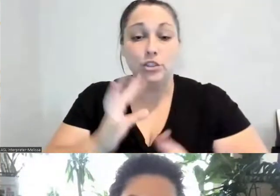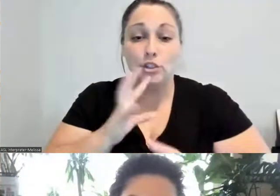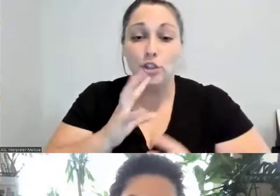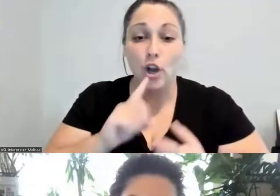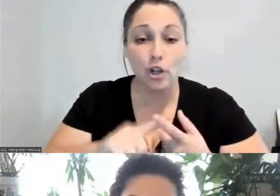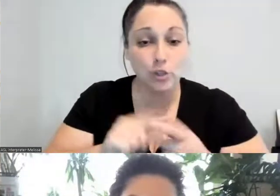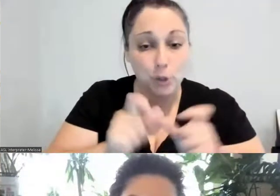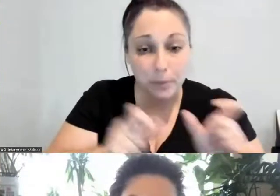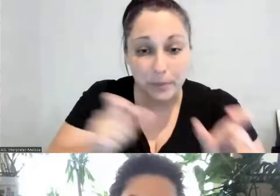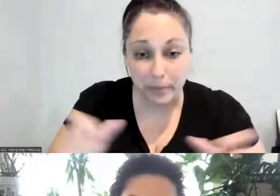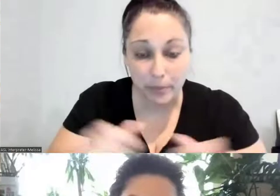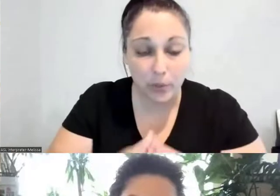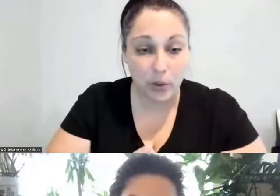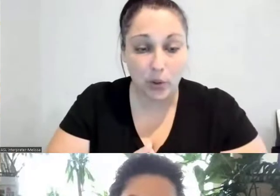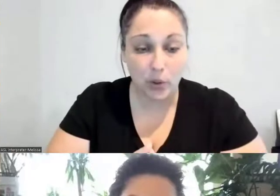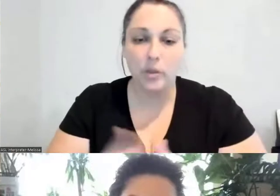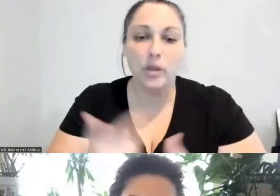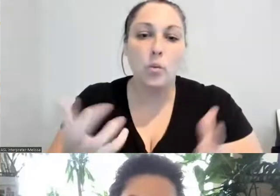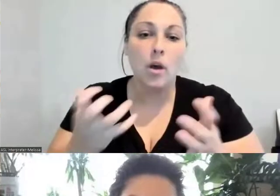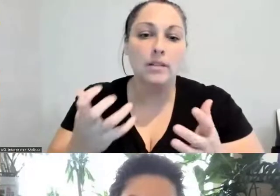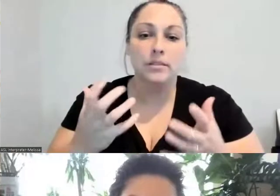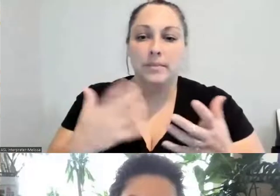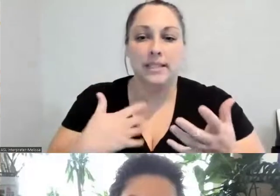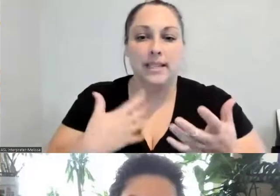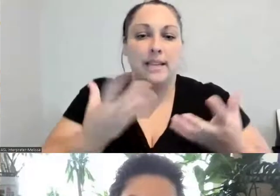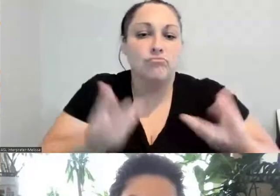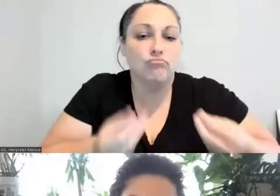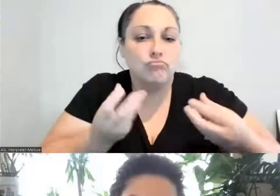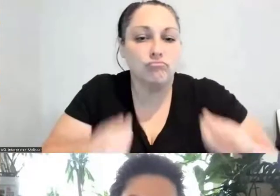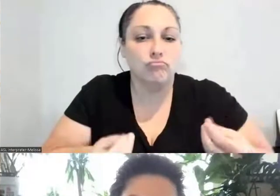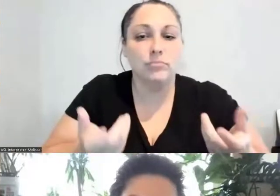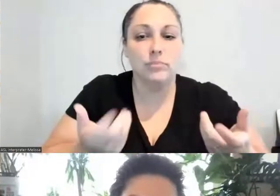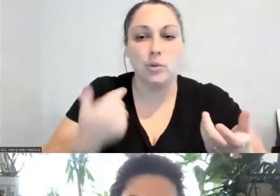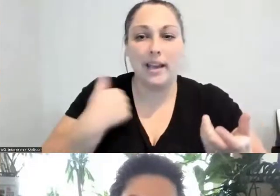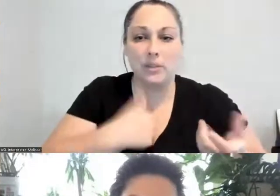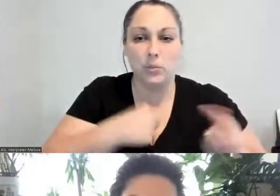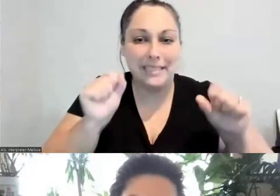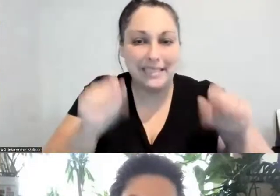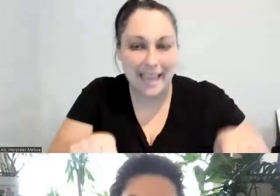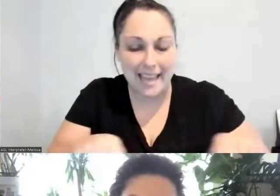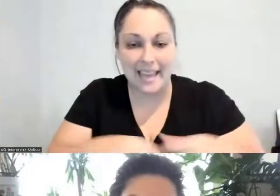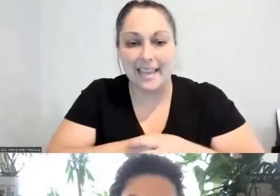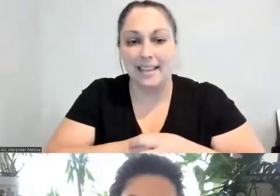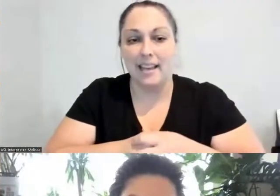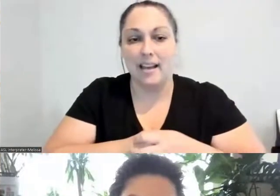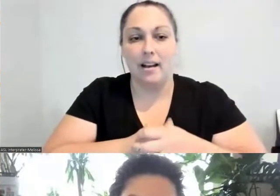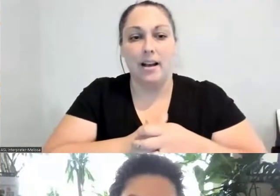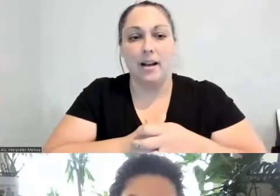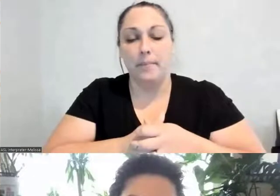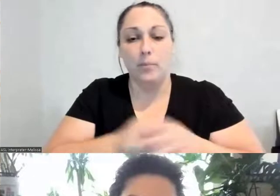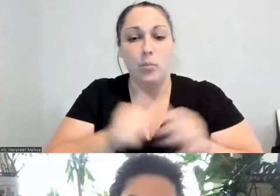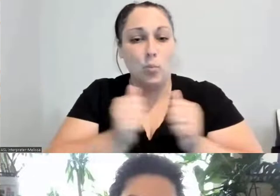we can being as gentle on the Earth and as gentle with one another as we can. The more you find out about people, the more you find out